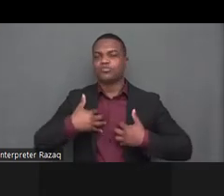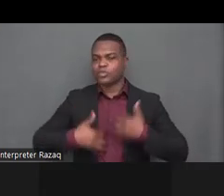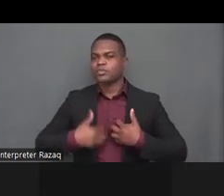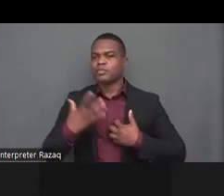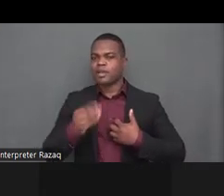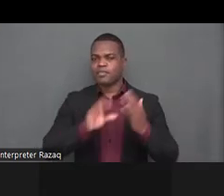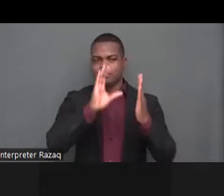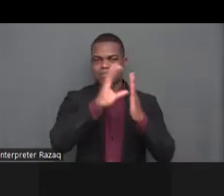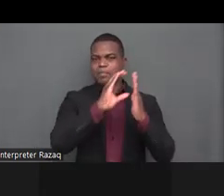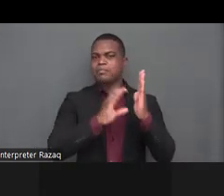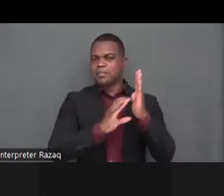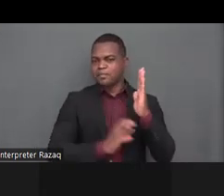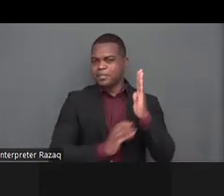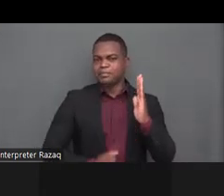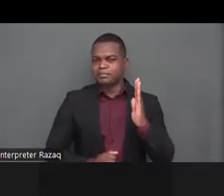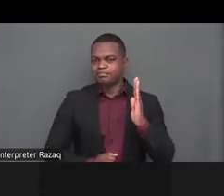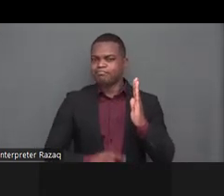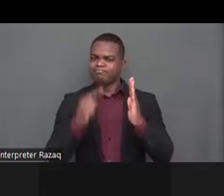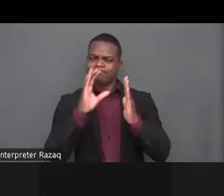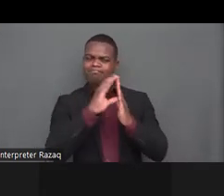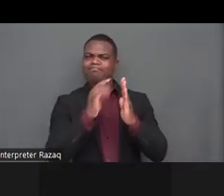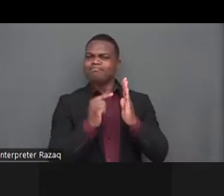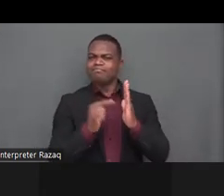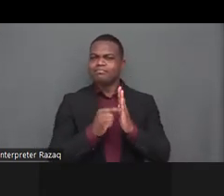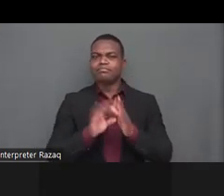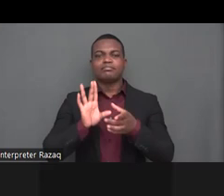it is critical that we start with this conversation because we are in a very